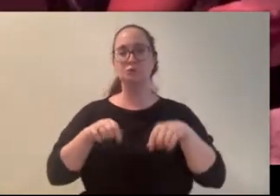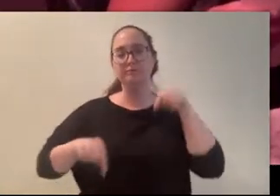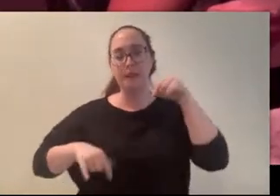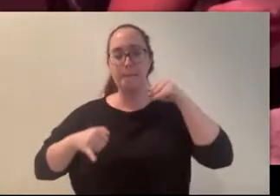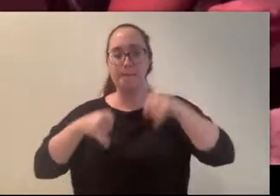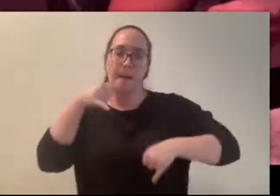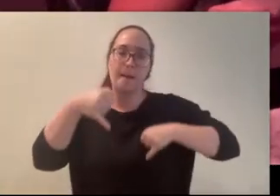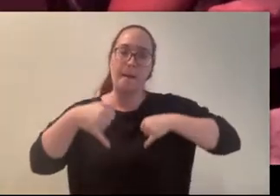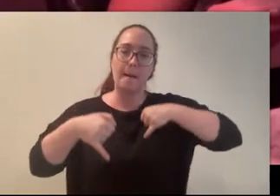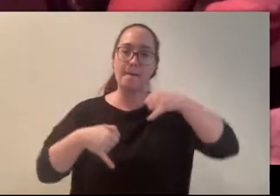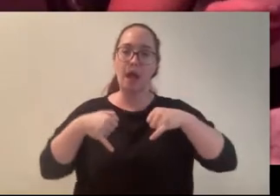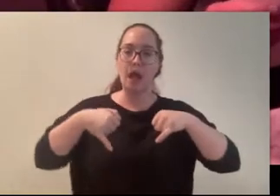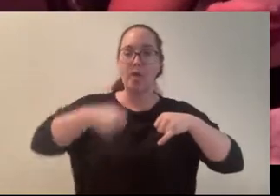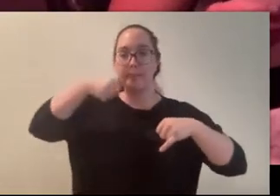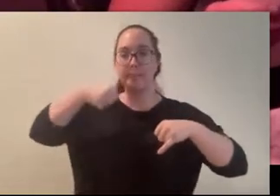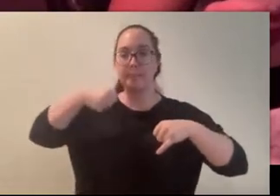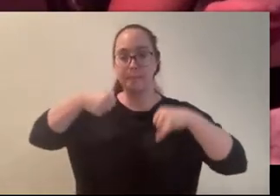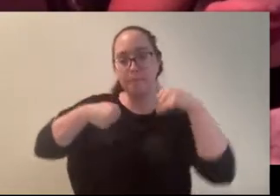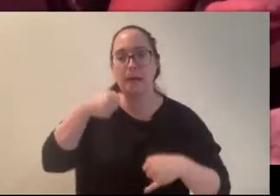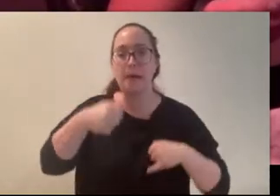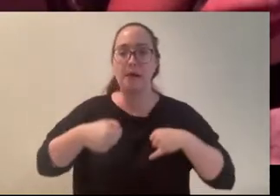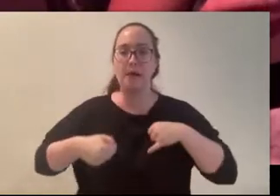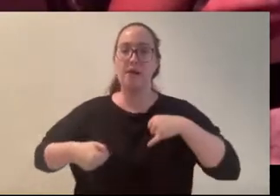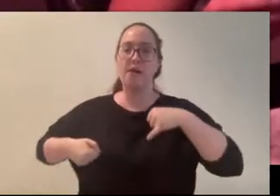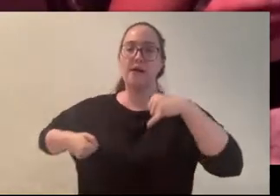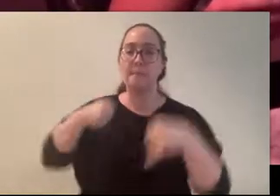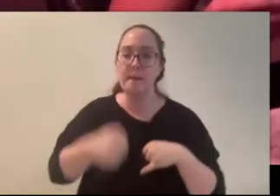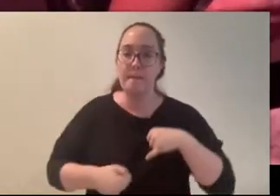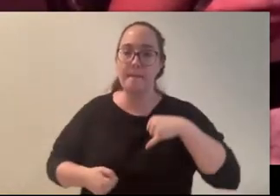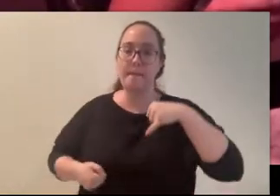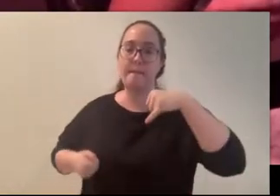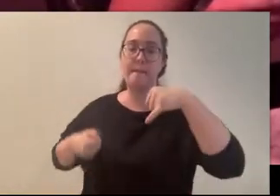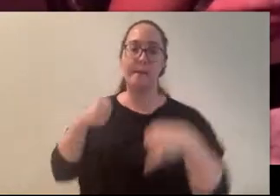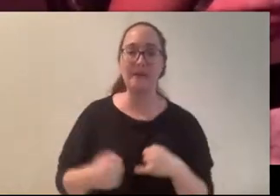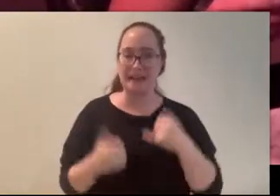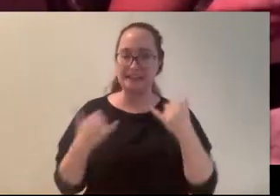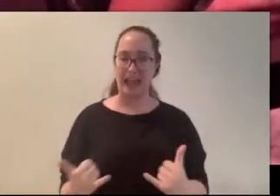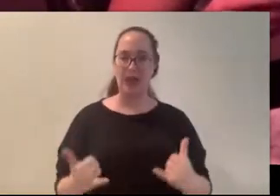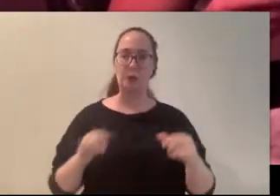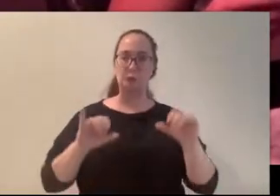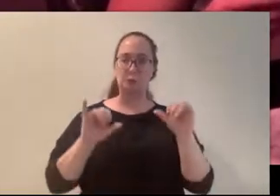across the ground with every step, a sharp contrast to the steady click